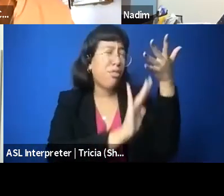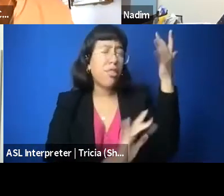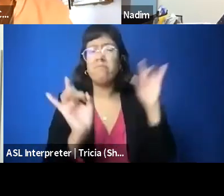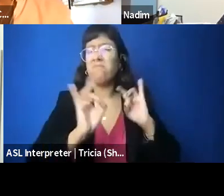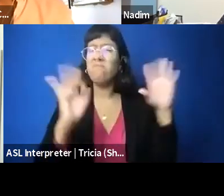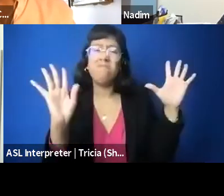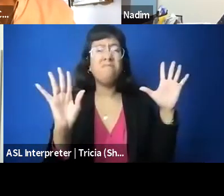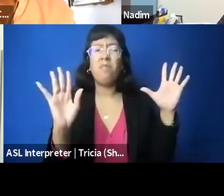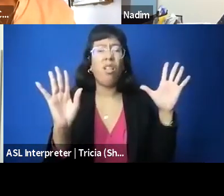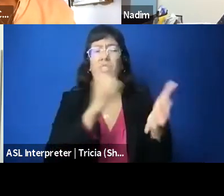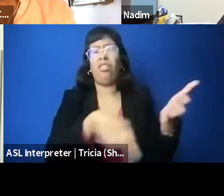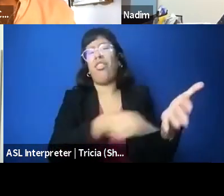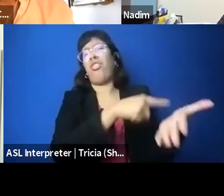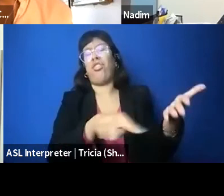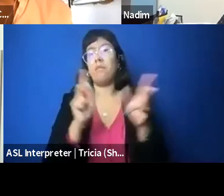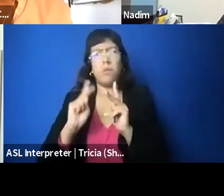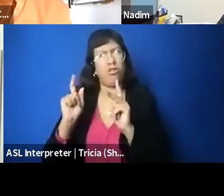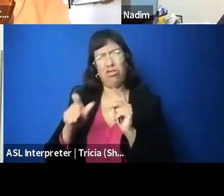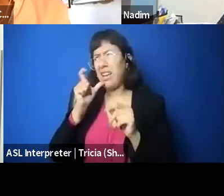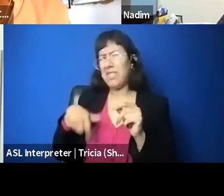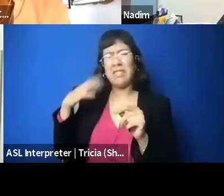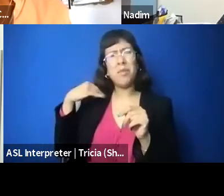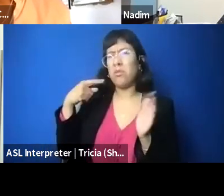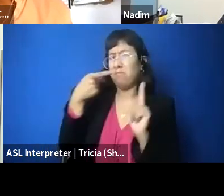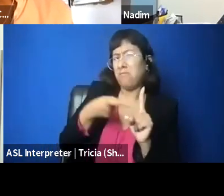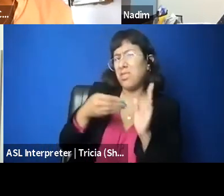have to go through, much less a student who's trying